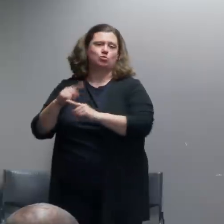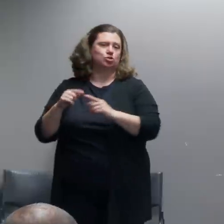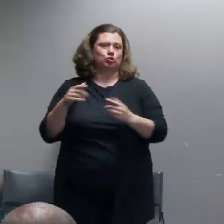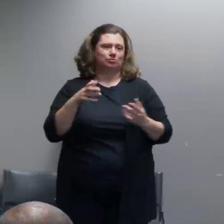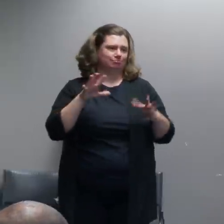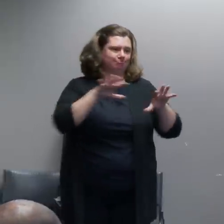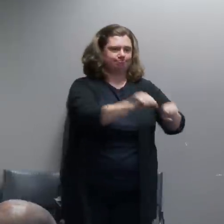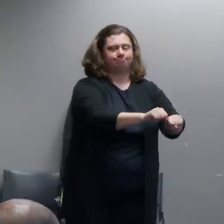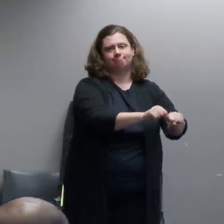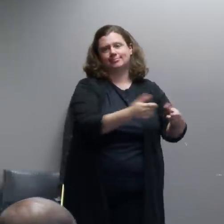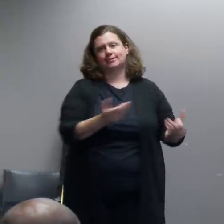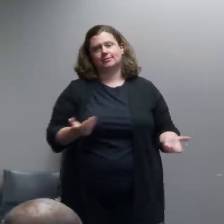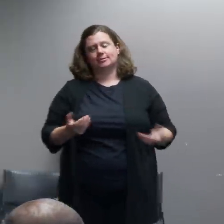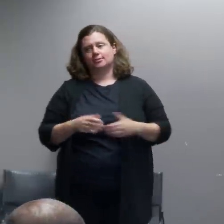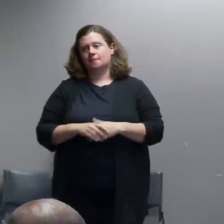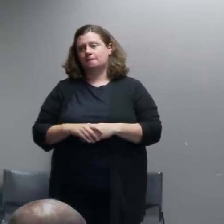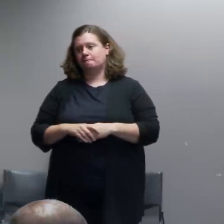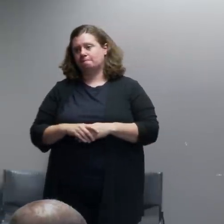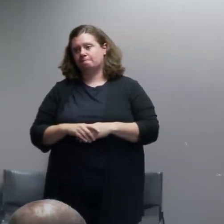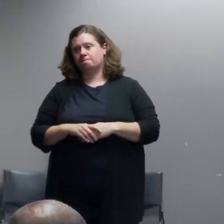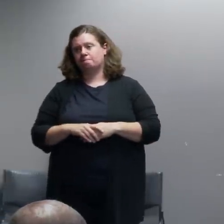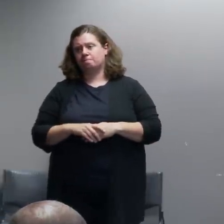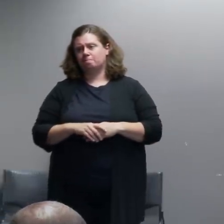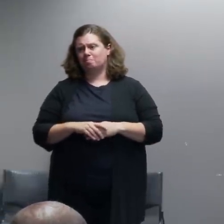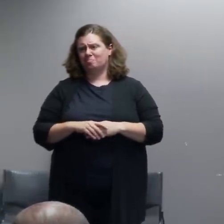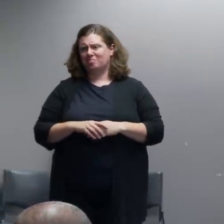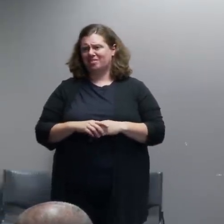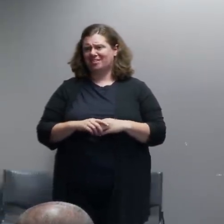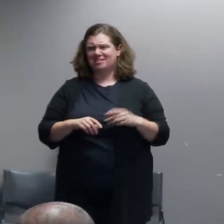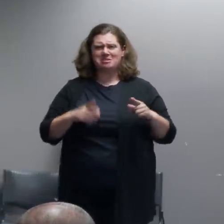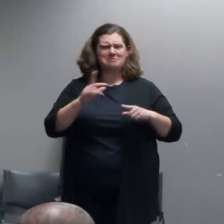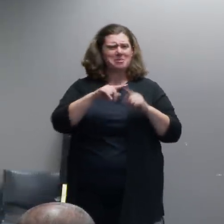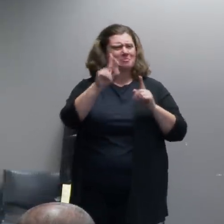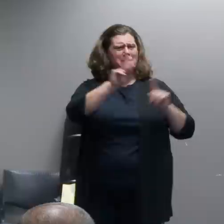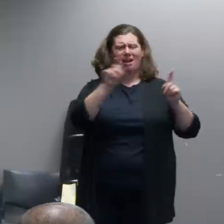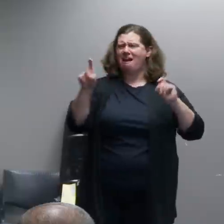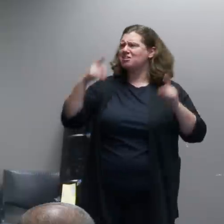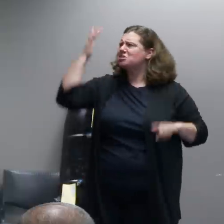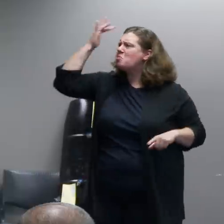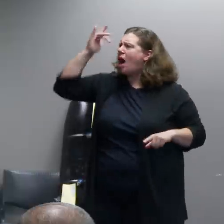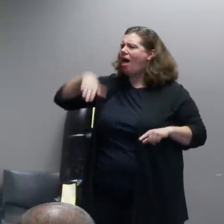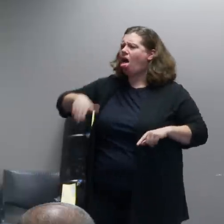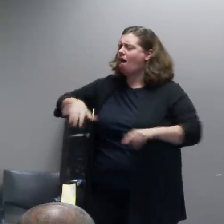We get asked a lot of times, "Why don't you just go arrest the people who are doing the bad stuff in the back of the crowd?" We would like